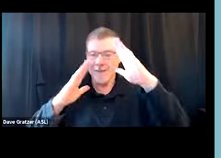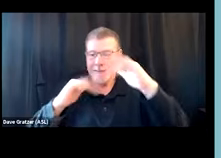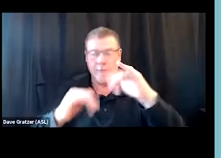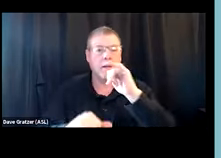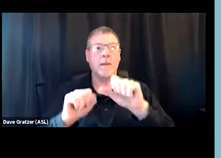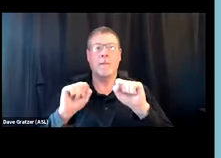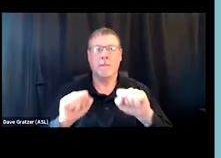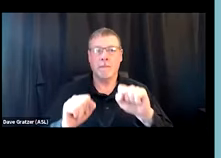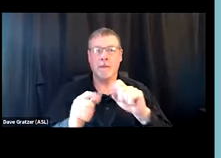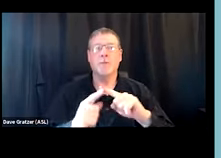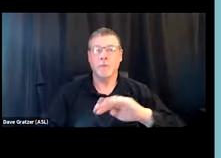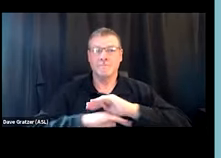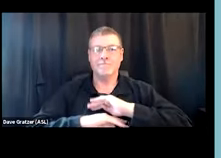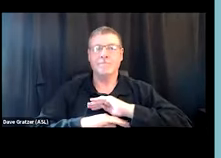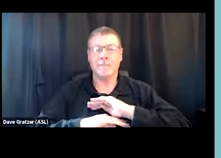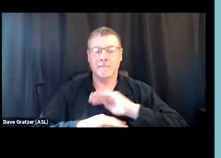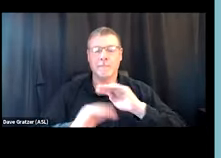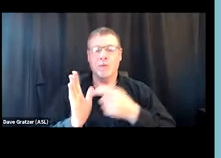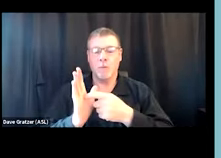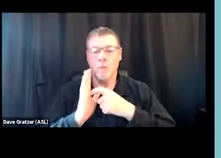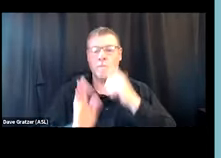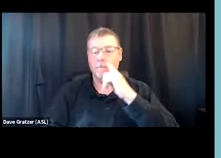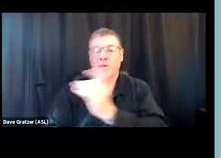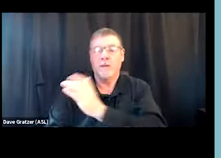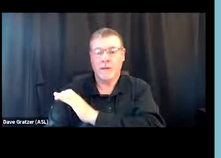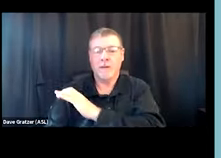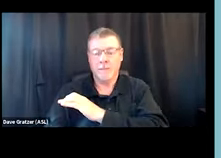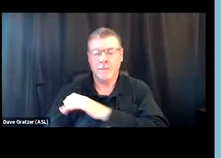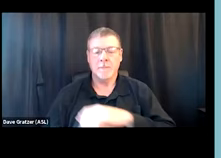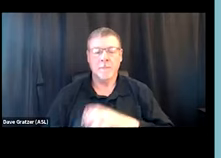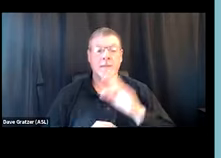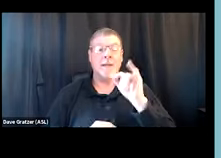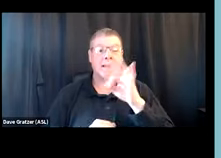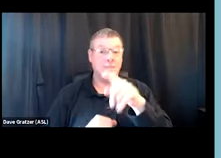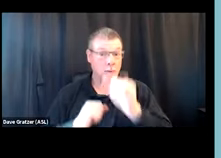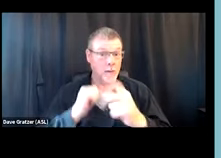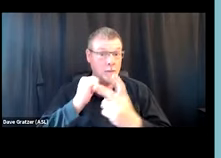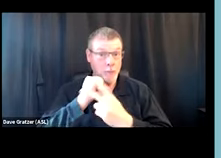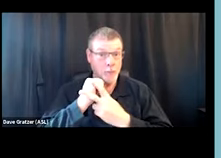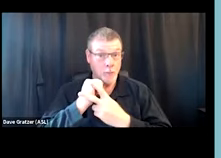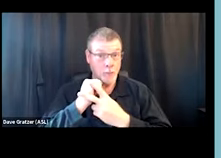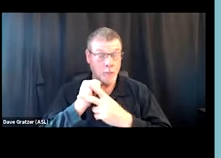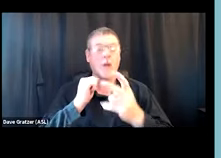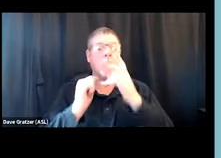to meet the requirements of the clinic. So if you're able to store things on-site, looking into how you might do that.